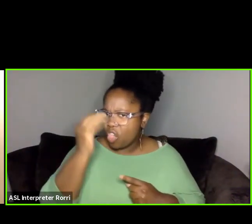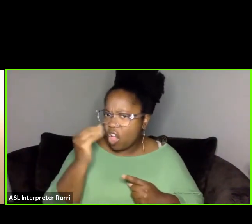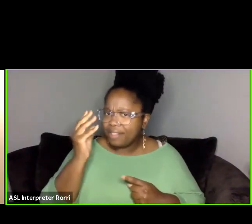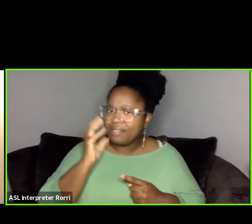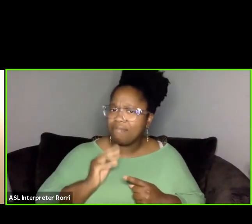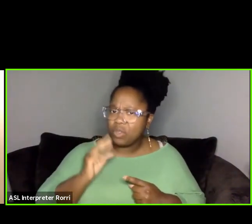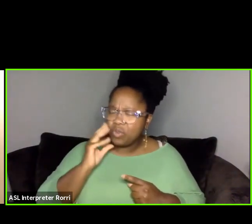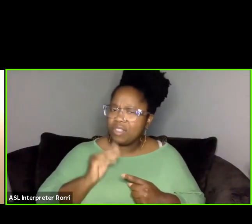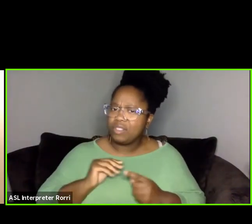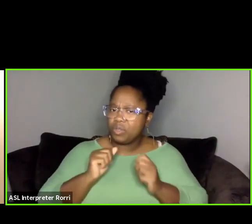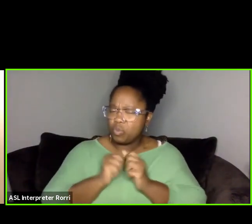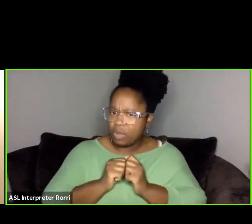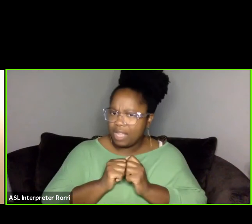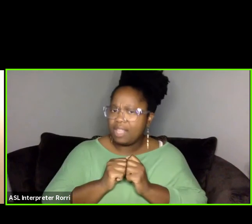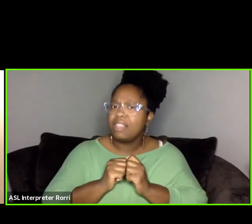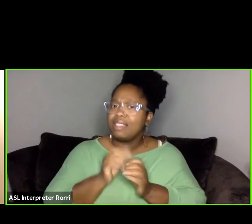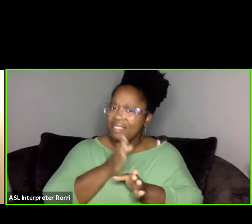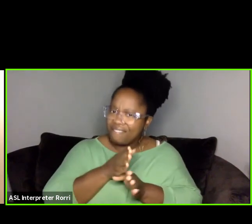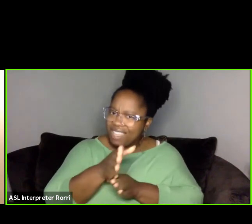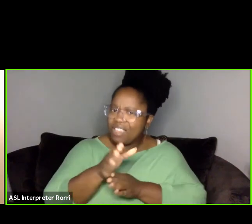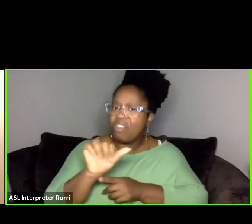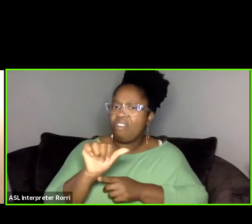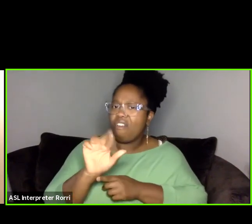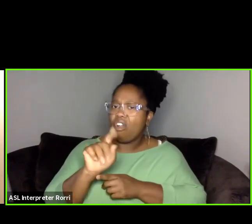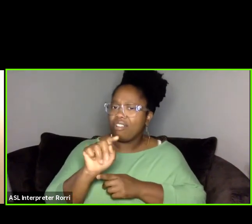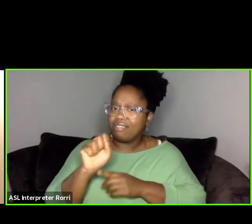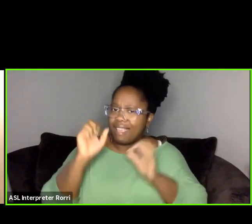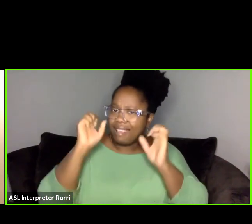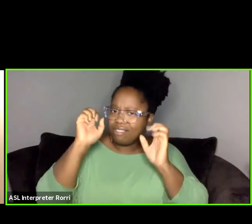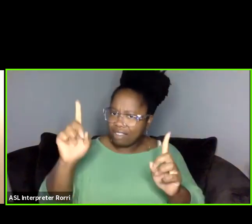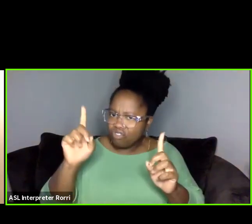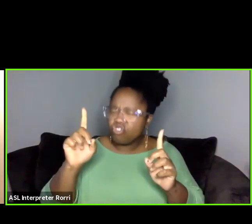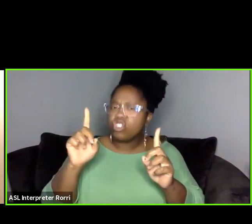with the field of arts education at the various levels at which you've interacted with it?